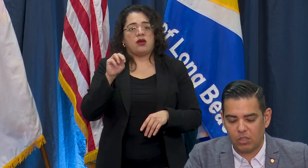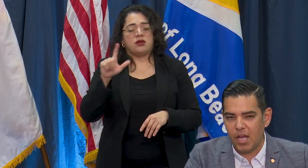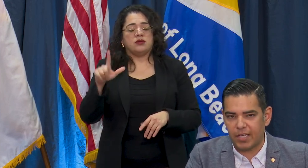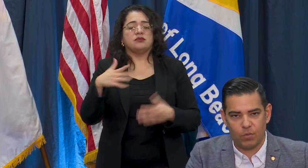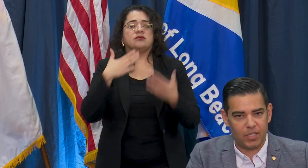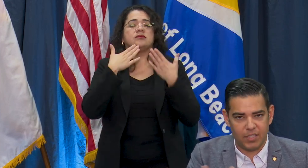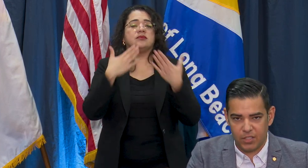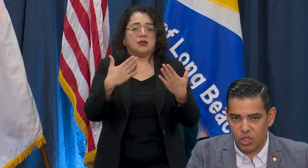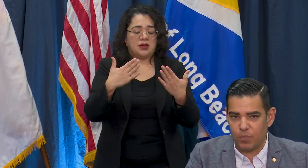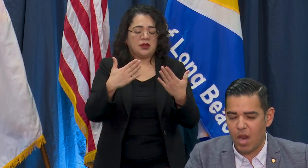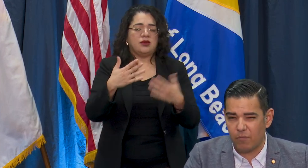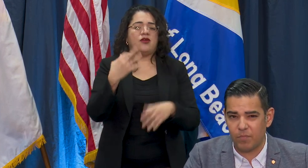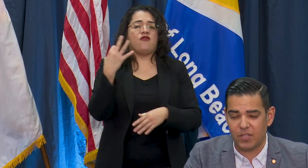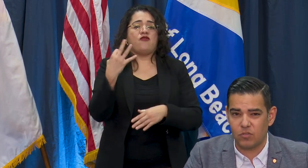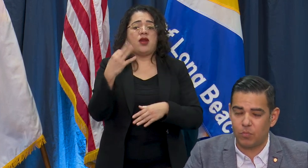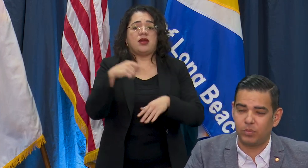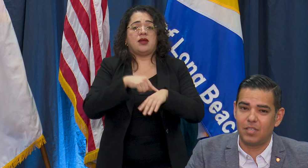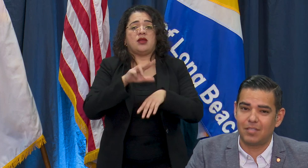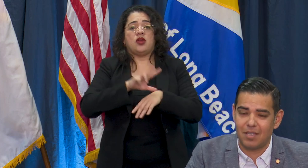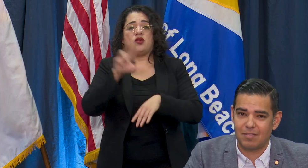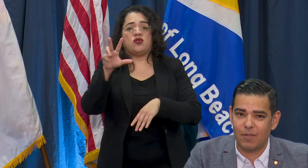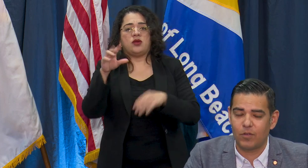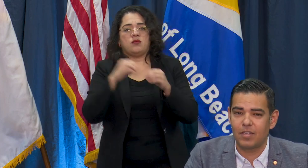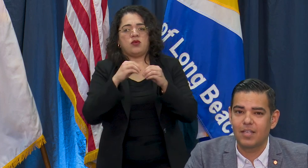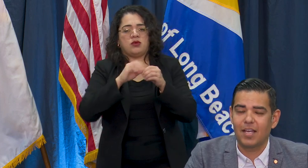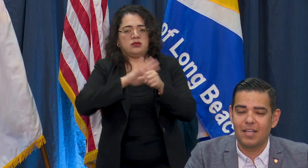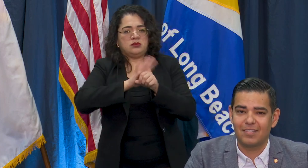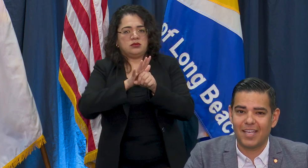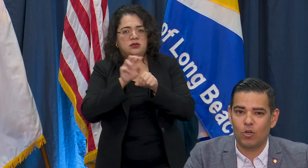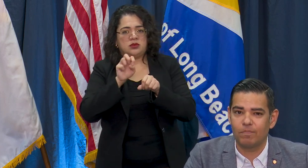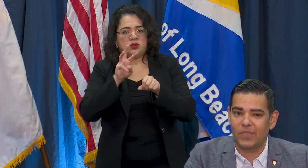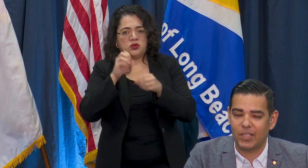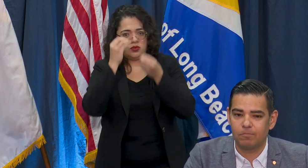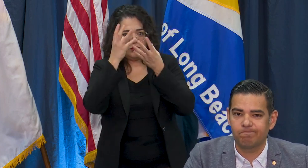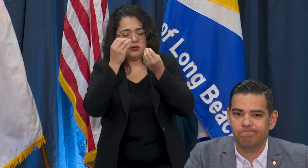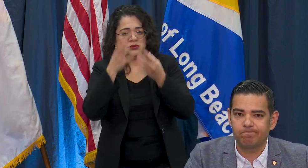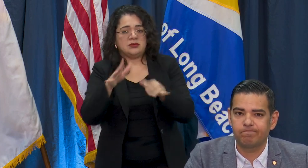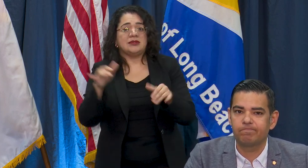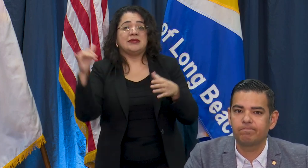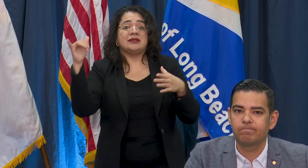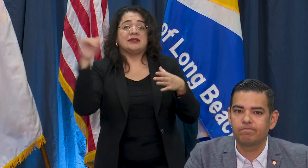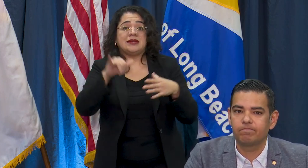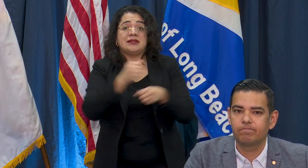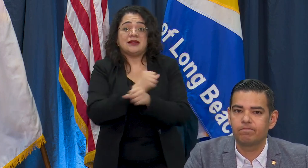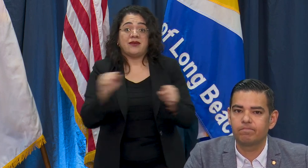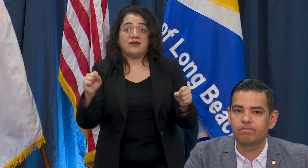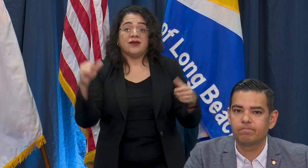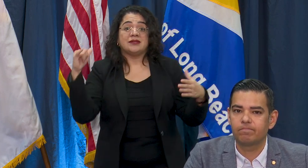o'clock and we continue to put out information so please stay safe and and stay home. Thank you.